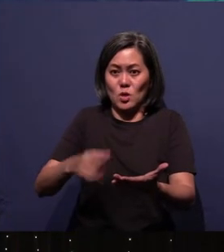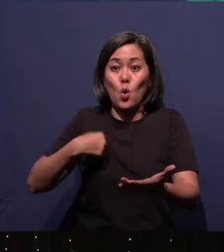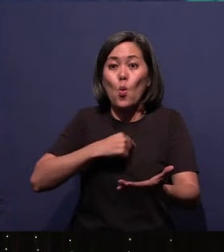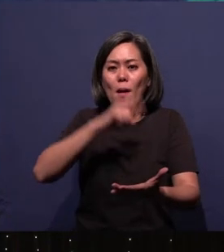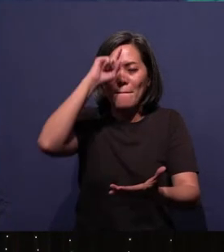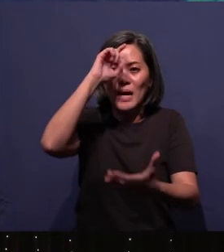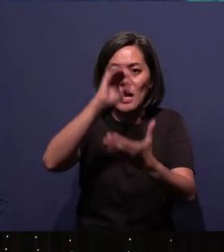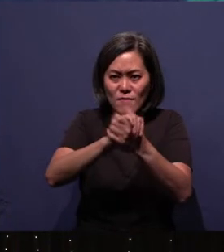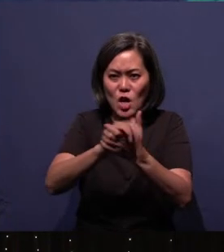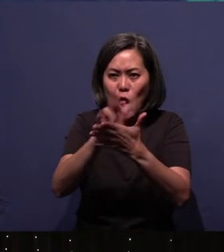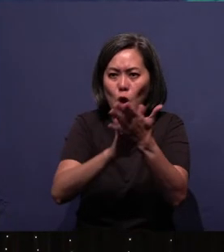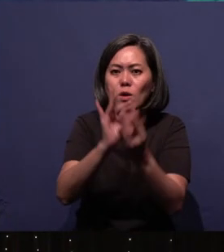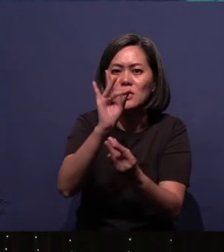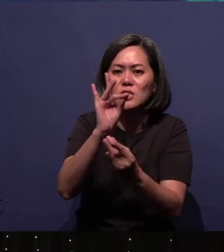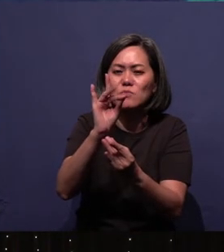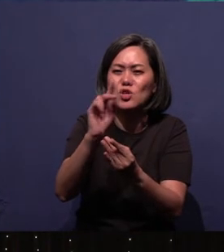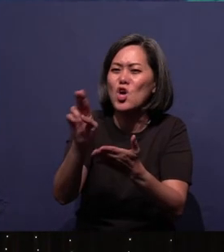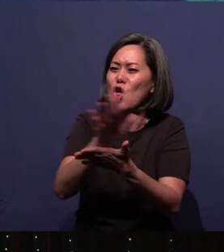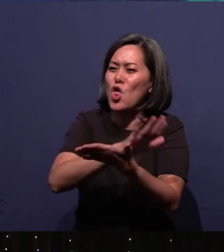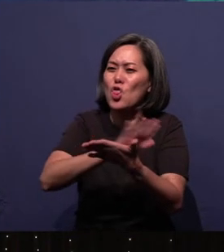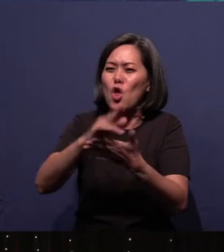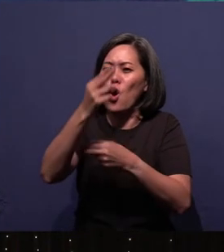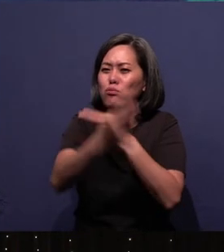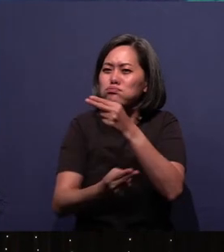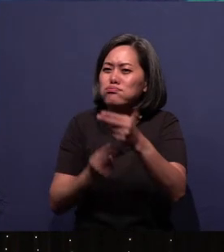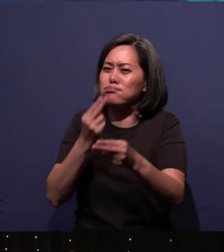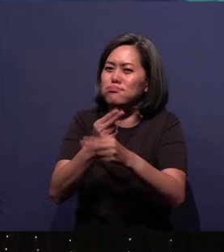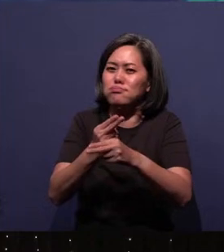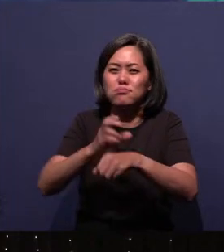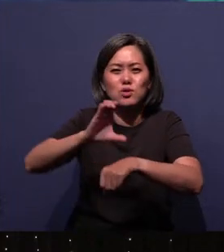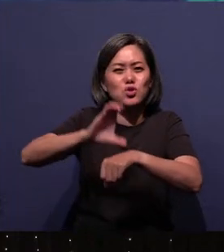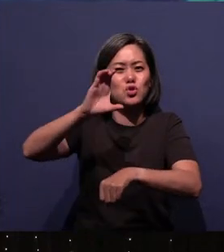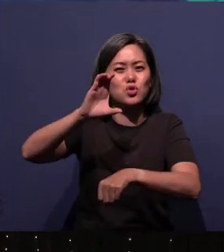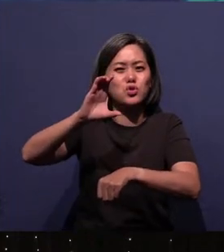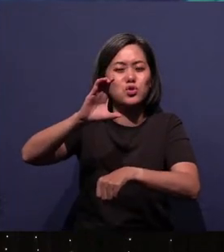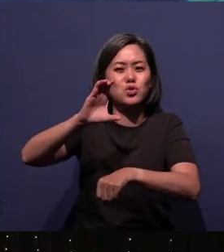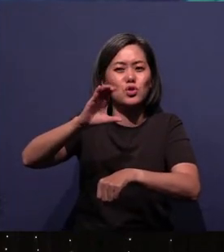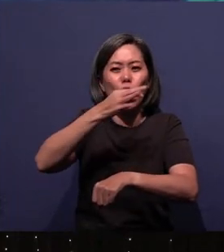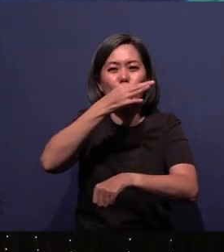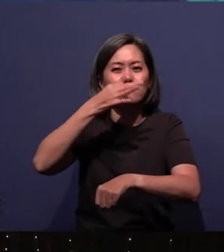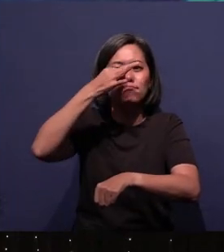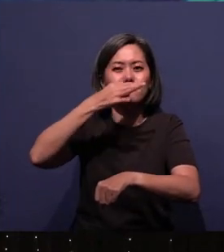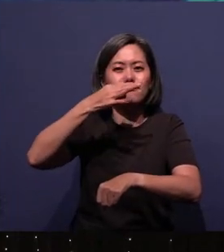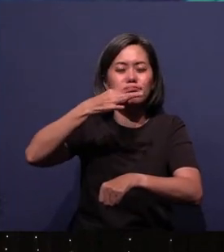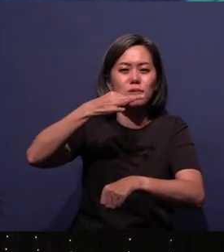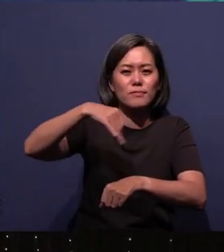I believe in the Holy Spirit, the holy catholic church, the communion of saints,